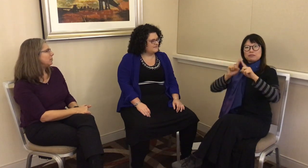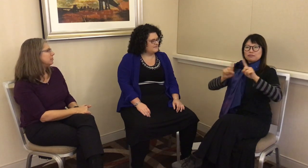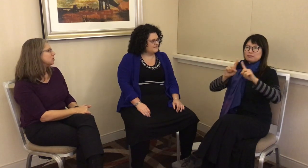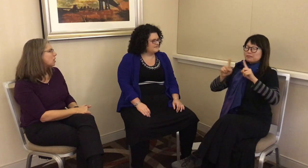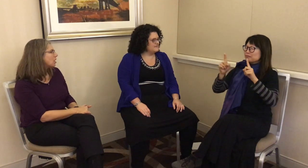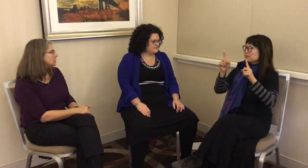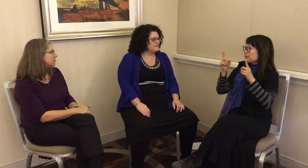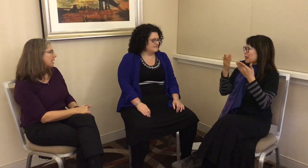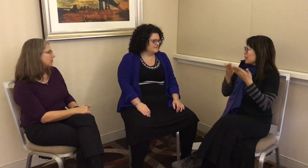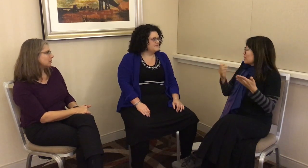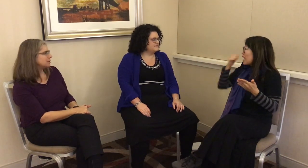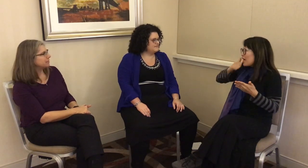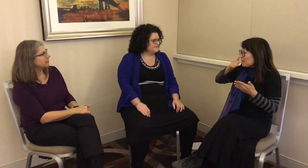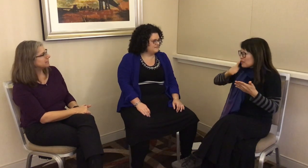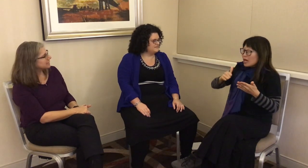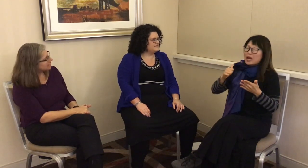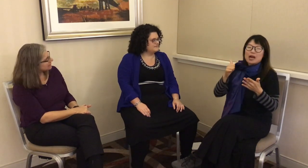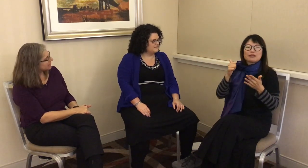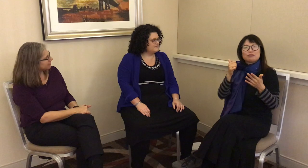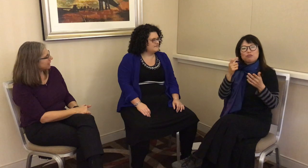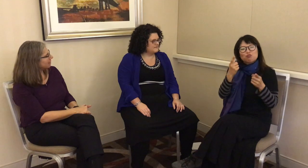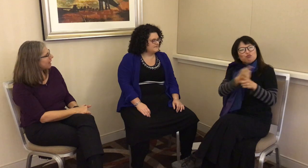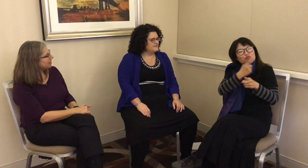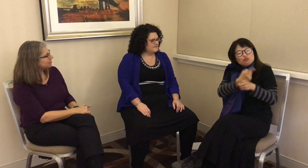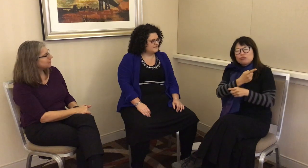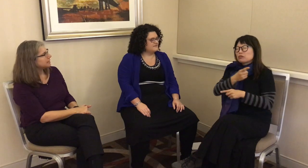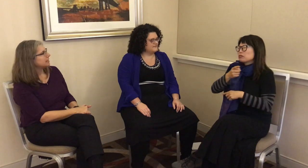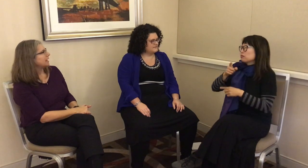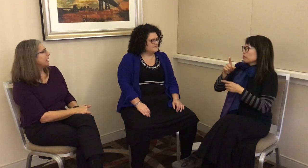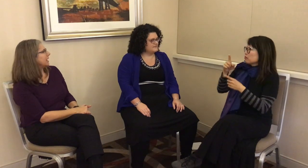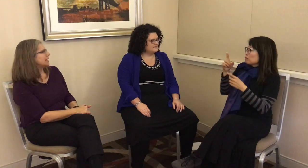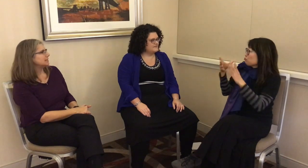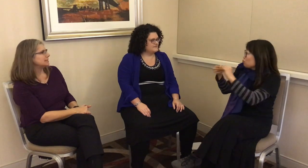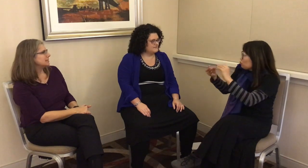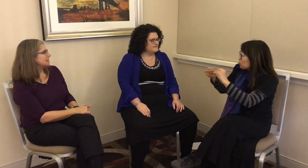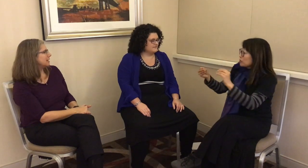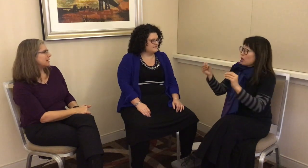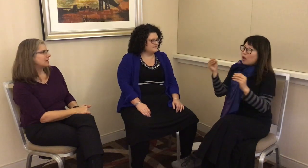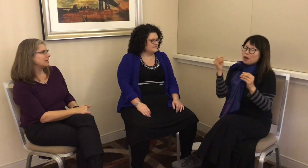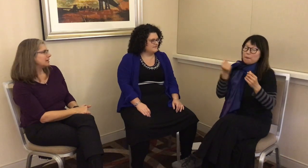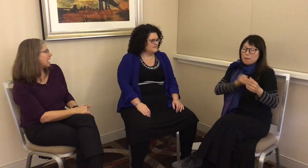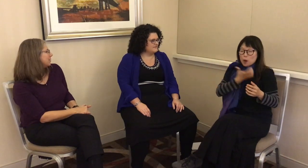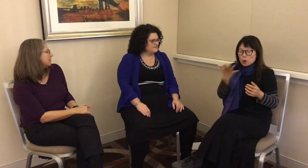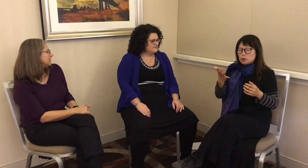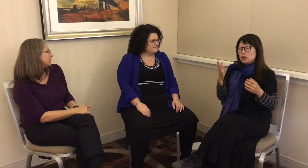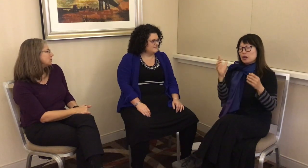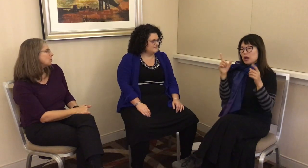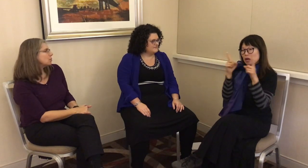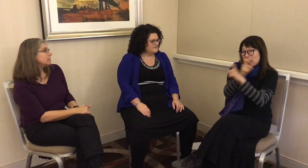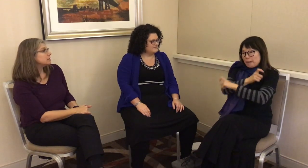how people talked about various things in everyday life, and how they would tell stories,